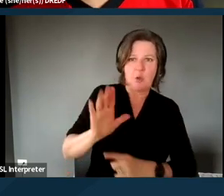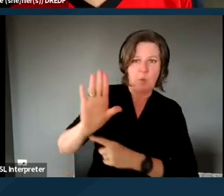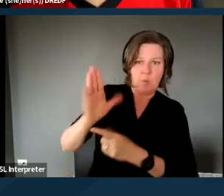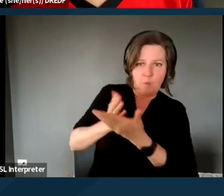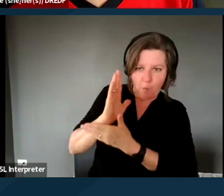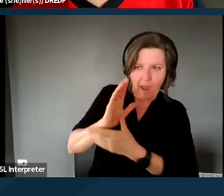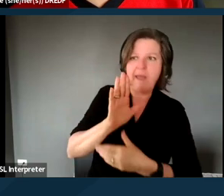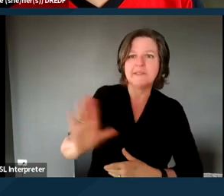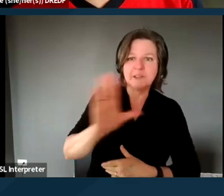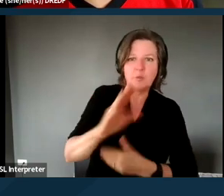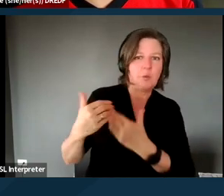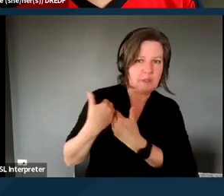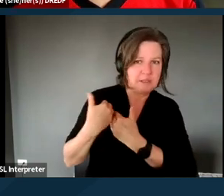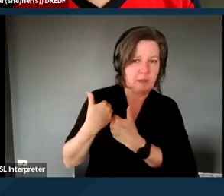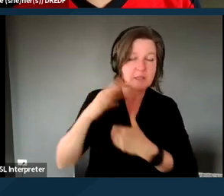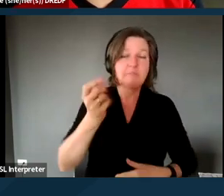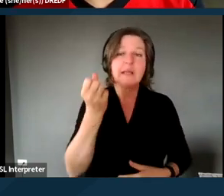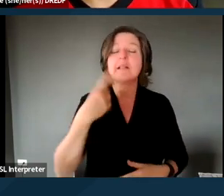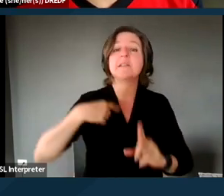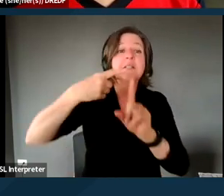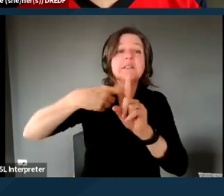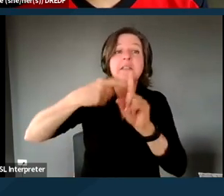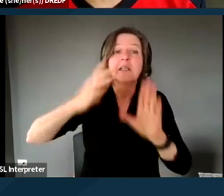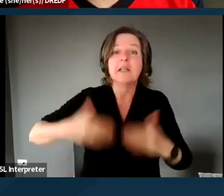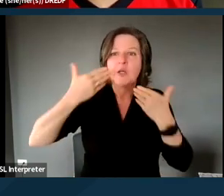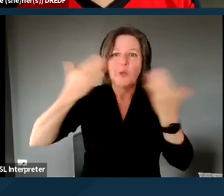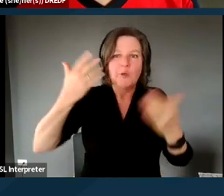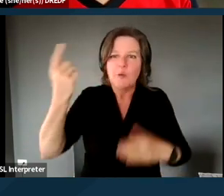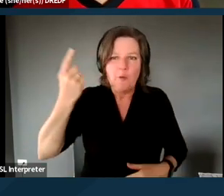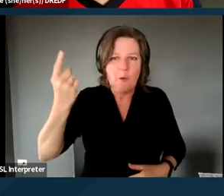Tenants may not always know what their rights and responsibilities are,